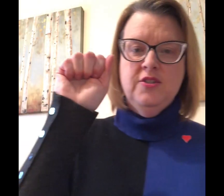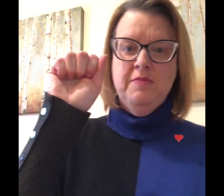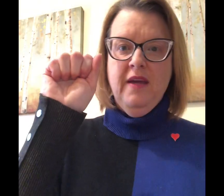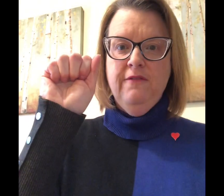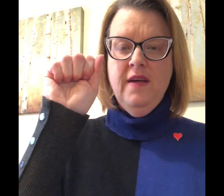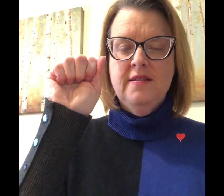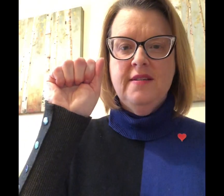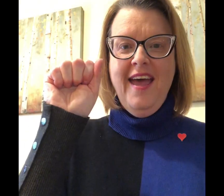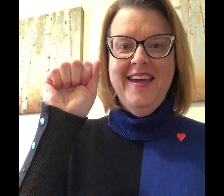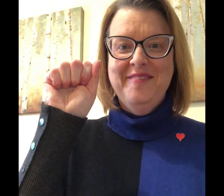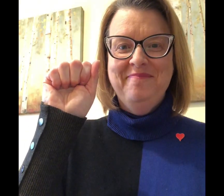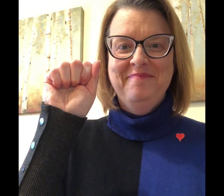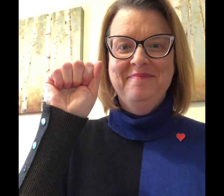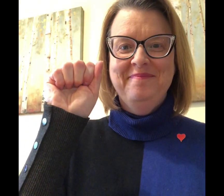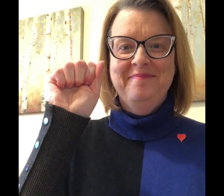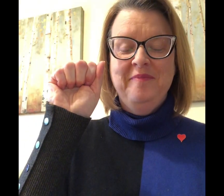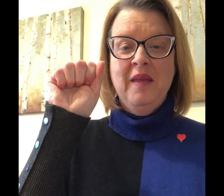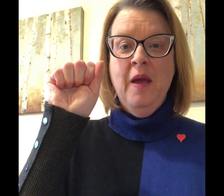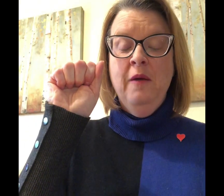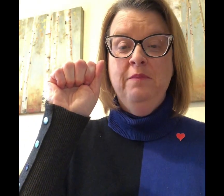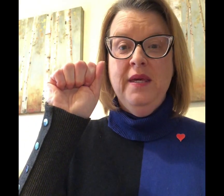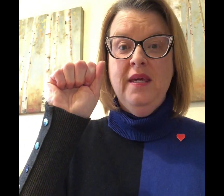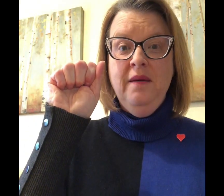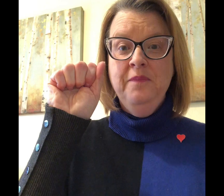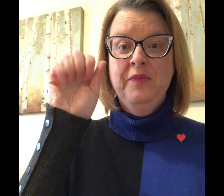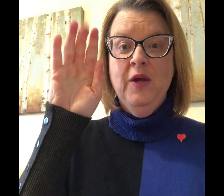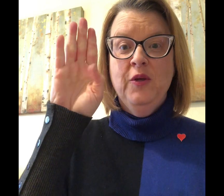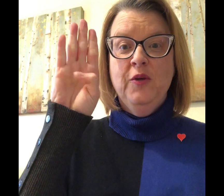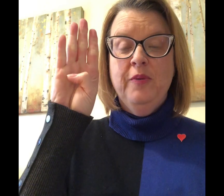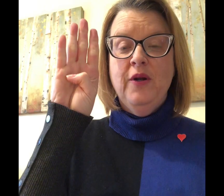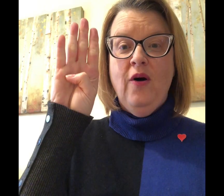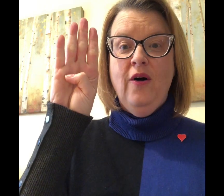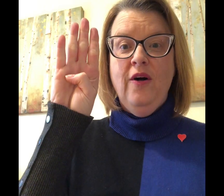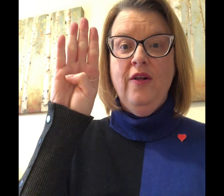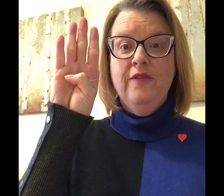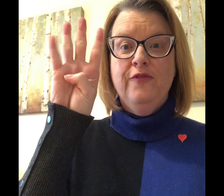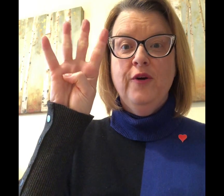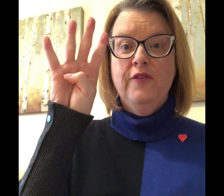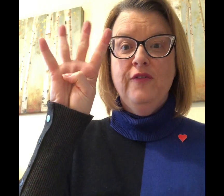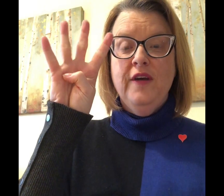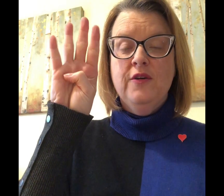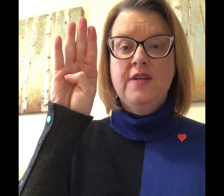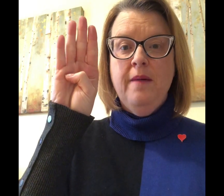make a fist. A B you put all four of your fingers up